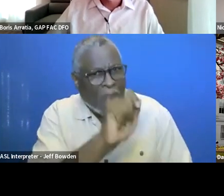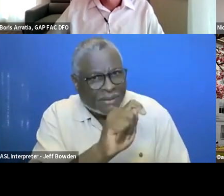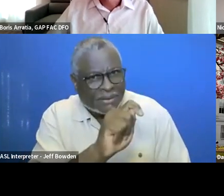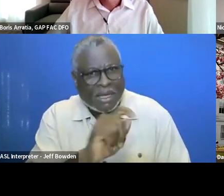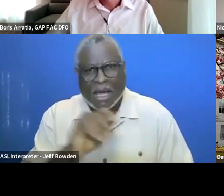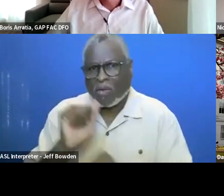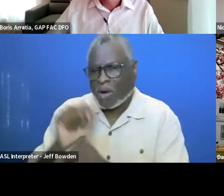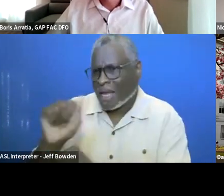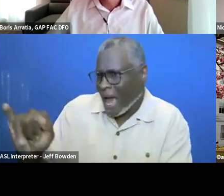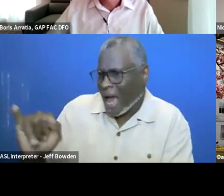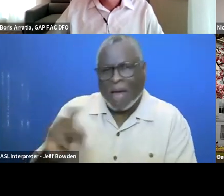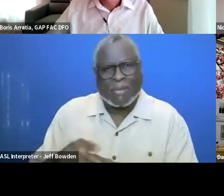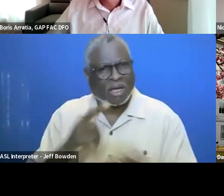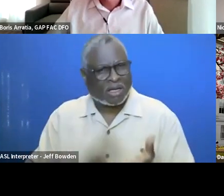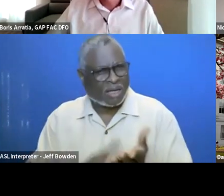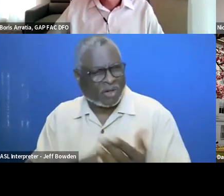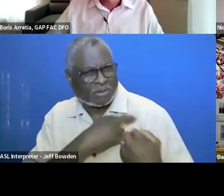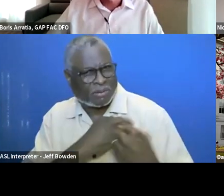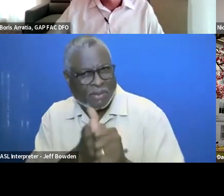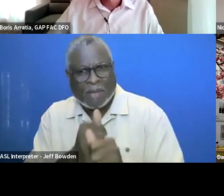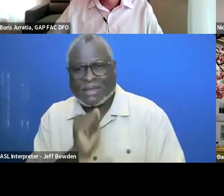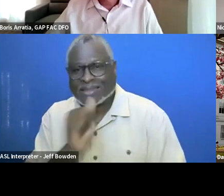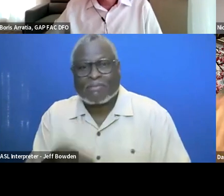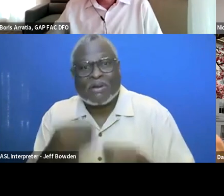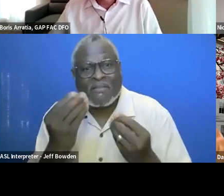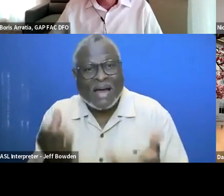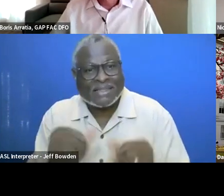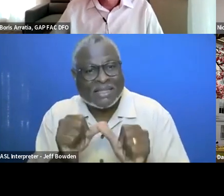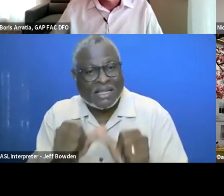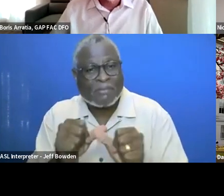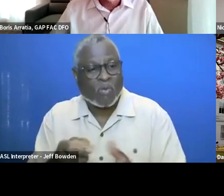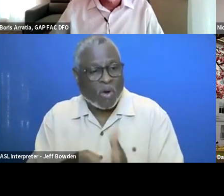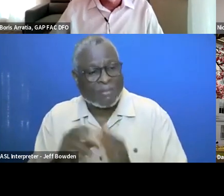but to hold the contractor like you didn't deliver with the sustainability requirements